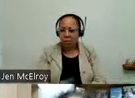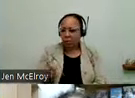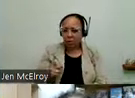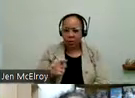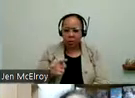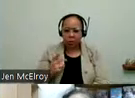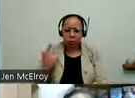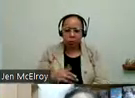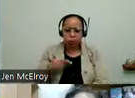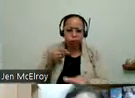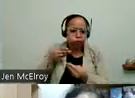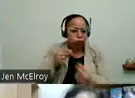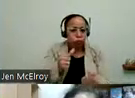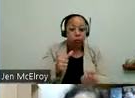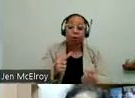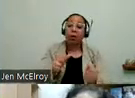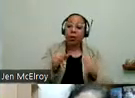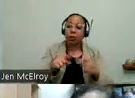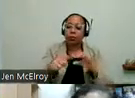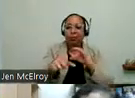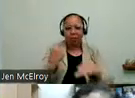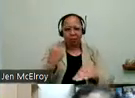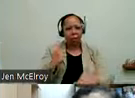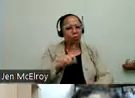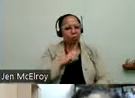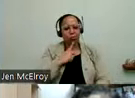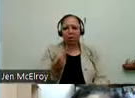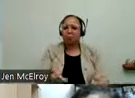were able to email that. Has created more efficiencies.